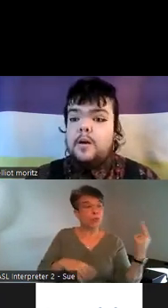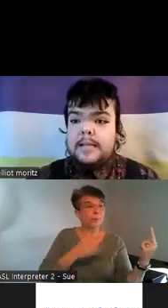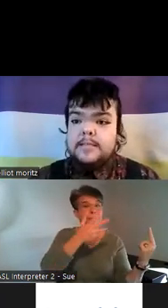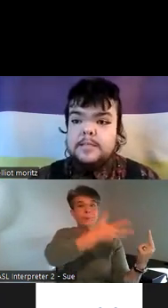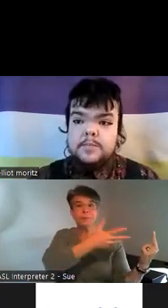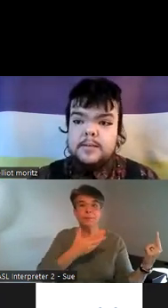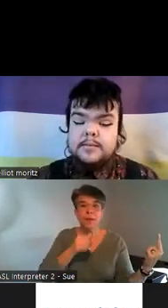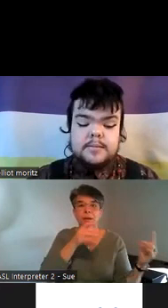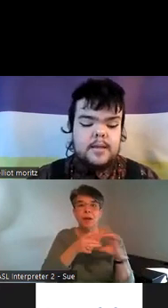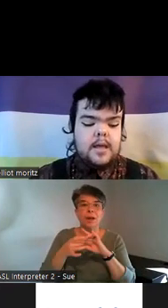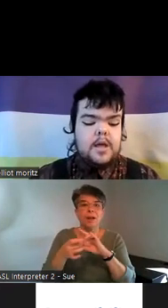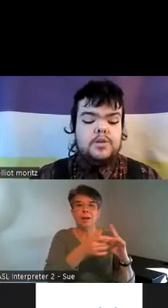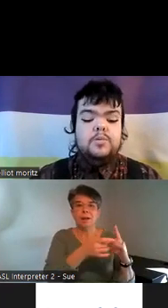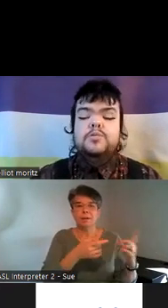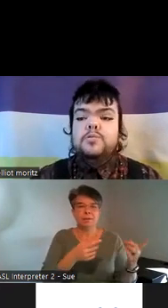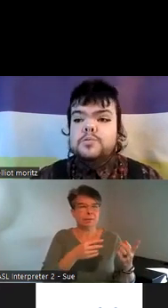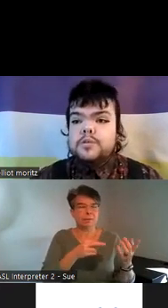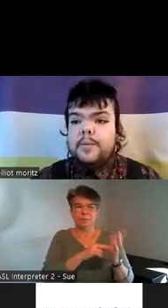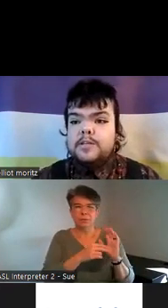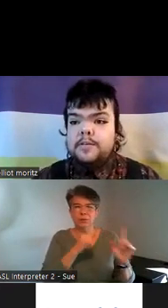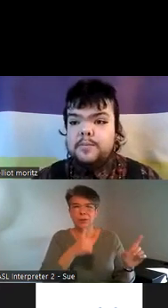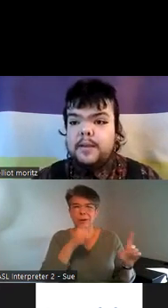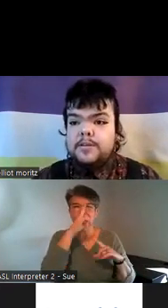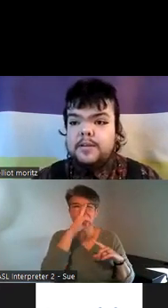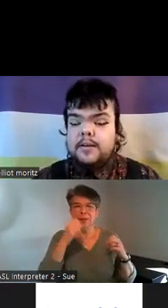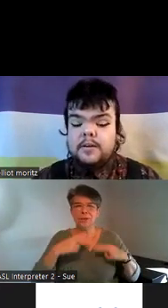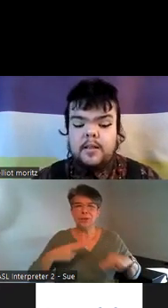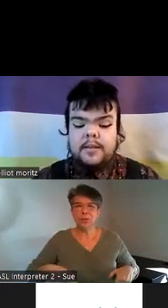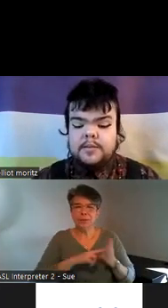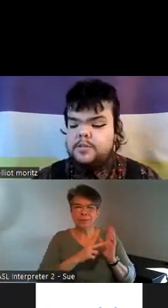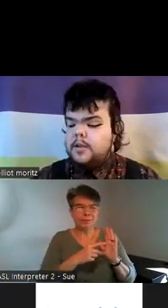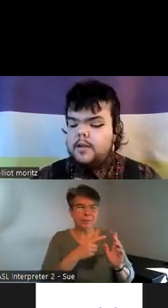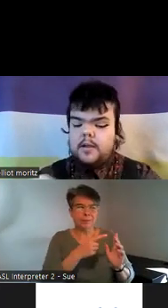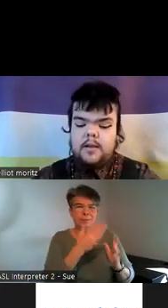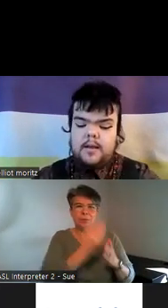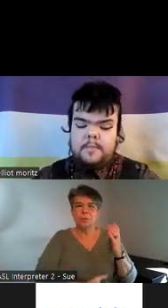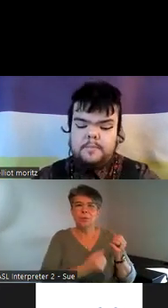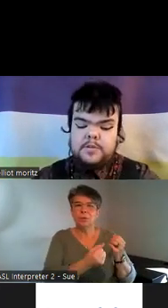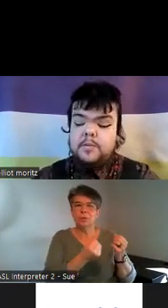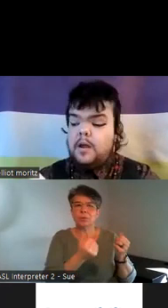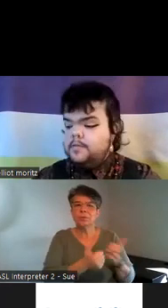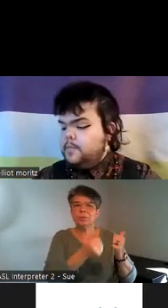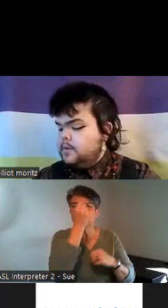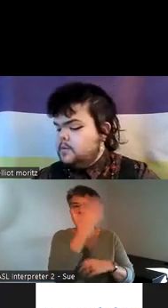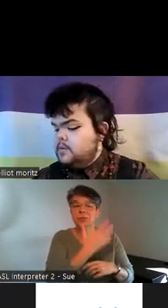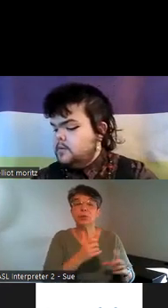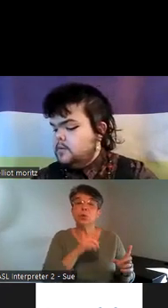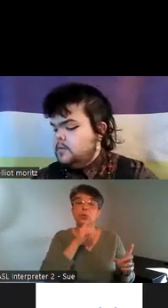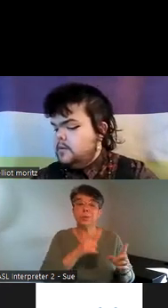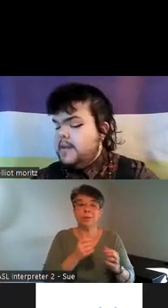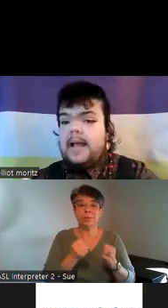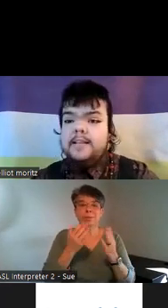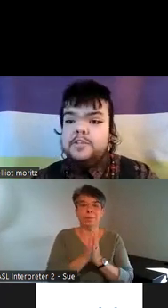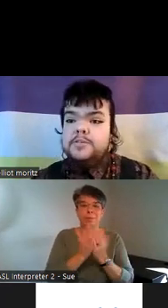complex humans you lose so much information and knowledge um so a lot of the books that I choose